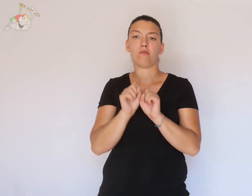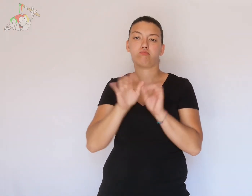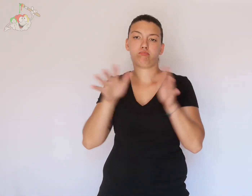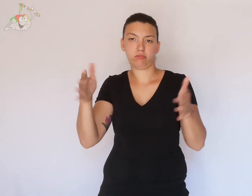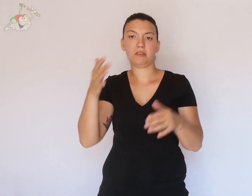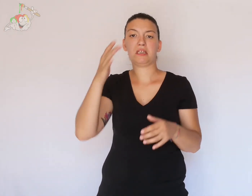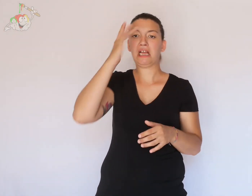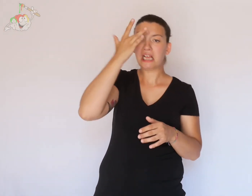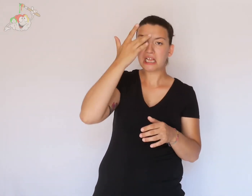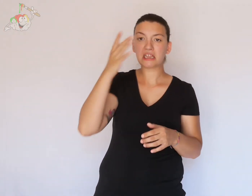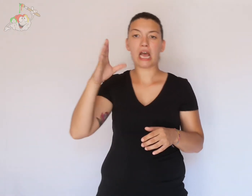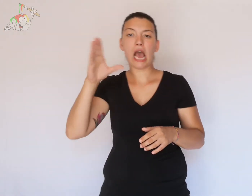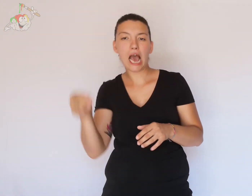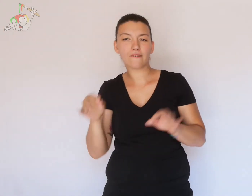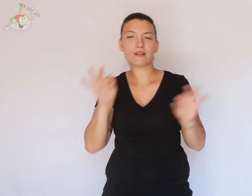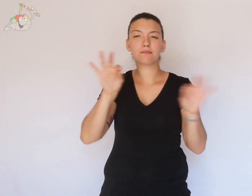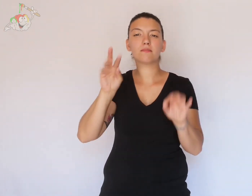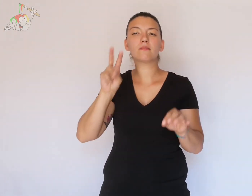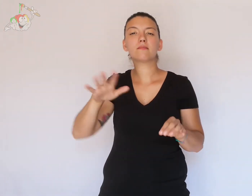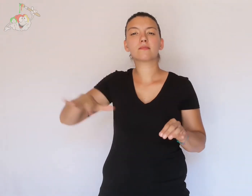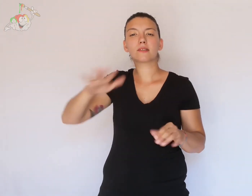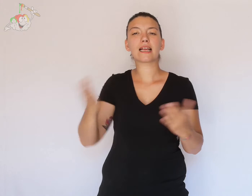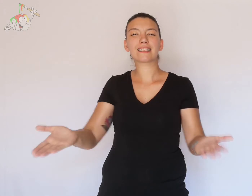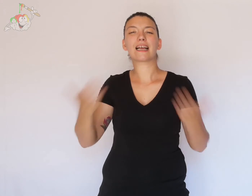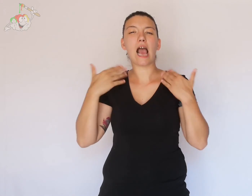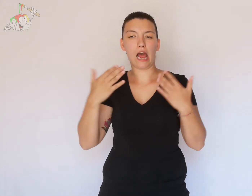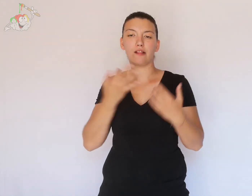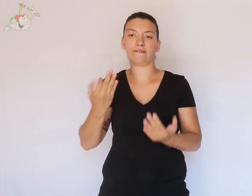then it was exported to India, Africa, in hot countries